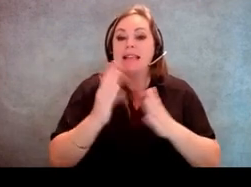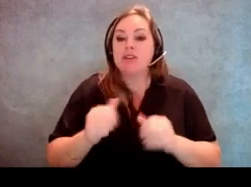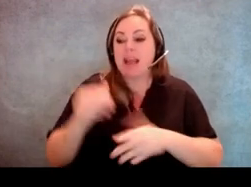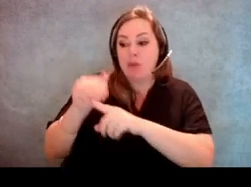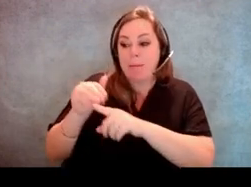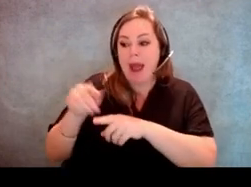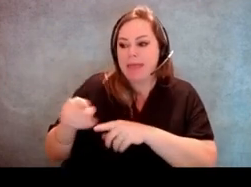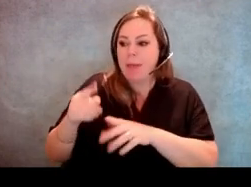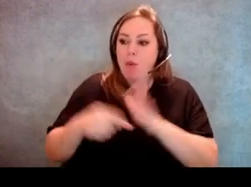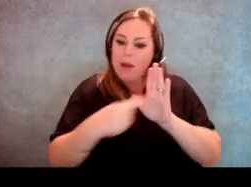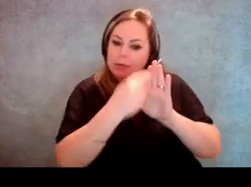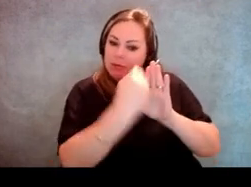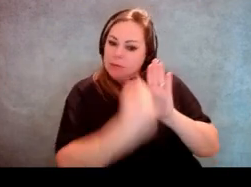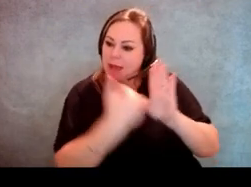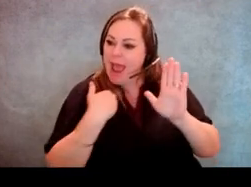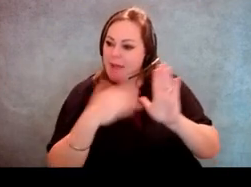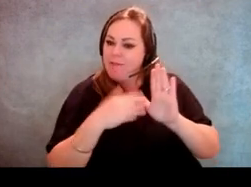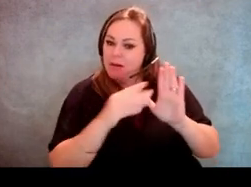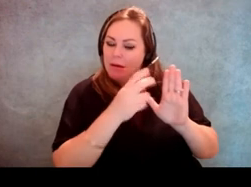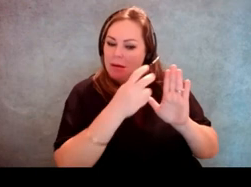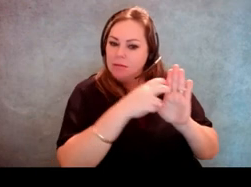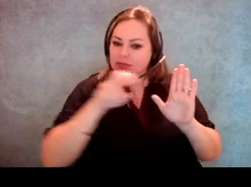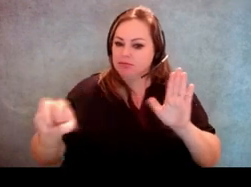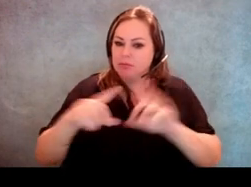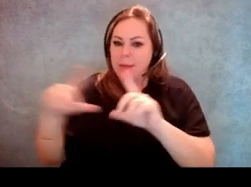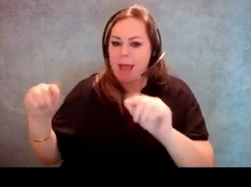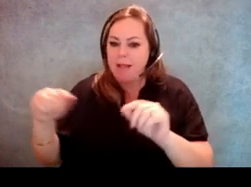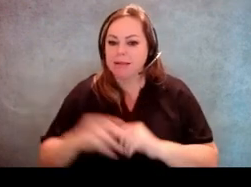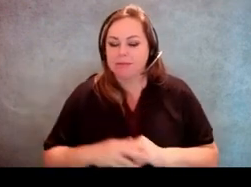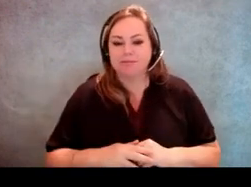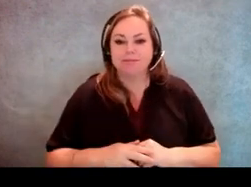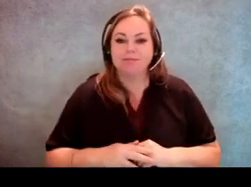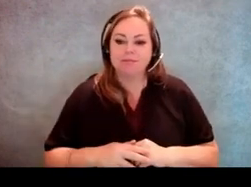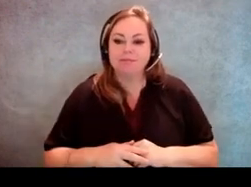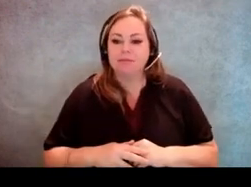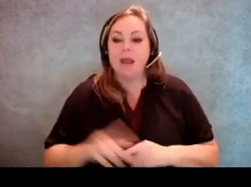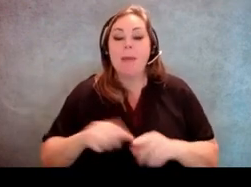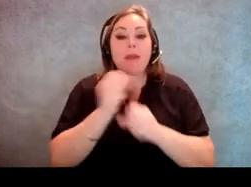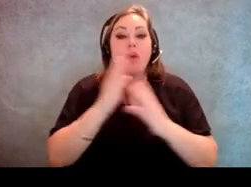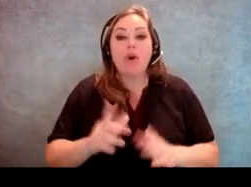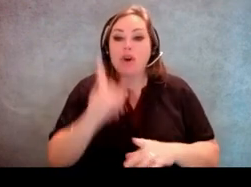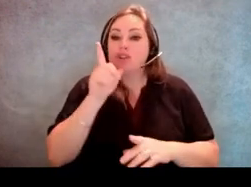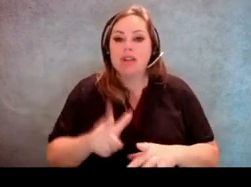[Jeff Miller] A poll worker should not of themselves be summarizing the ballot.